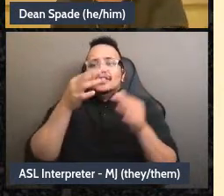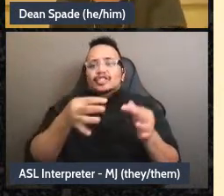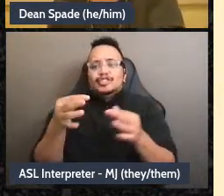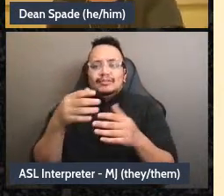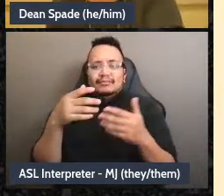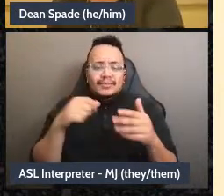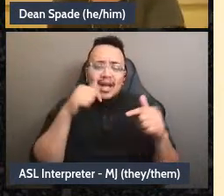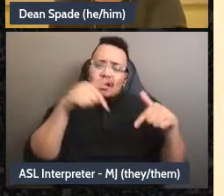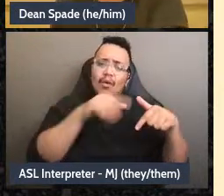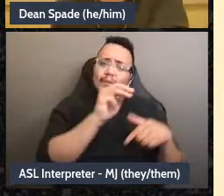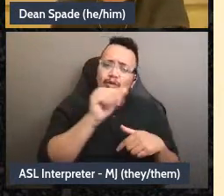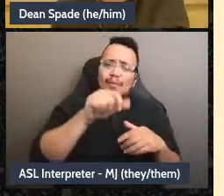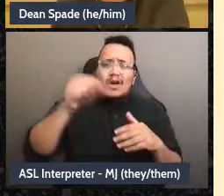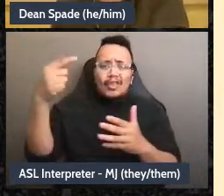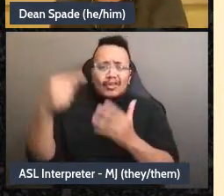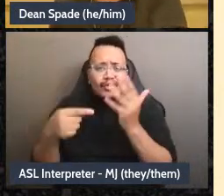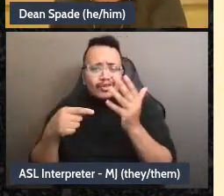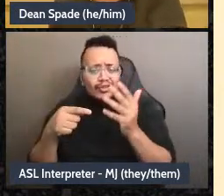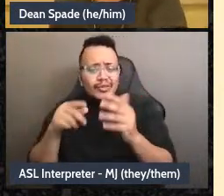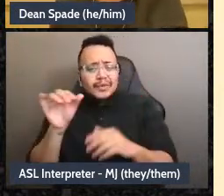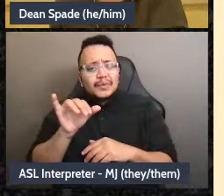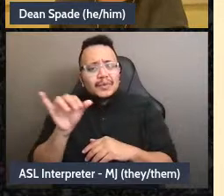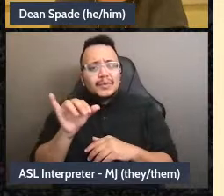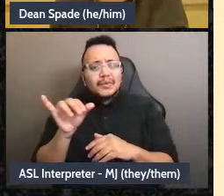some of them are things that are about which kind we use and some of them are about